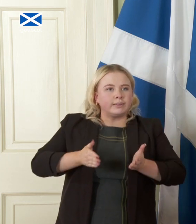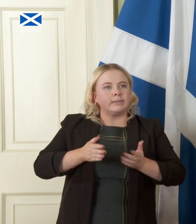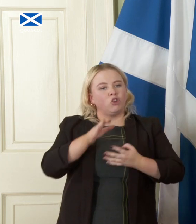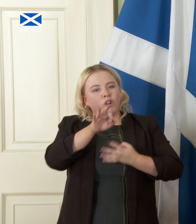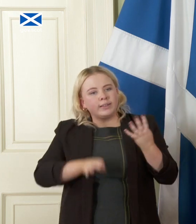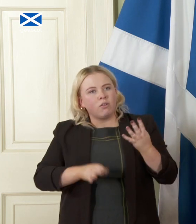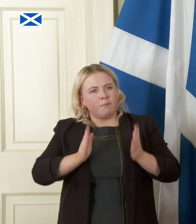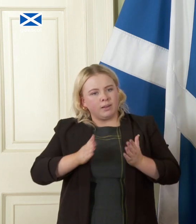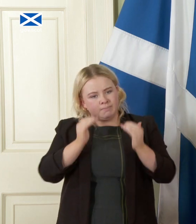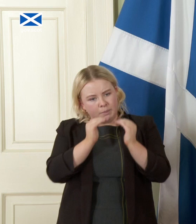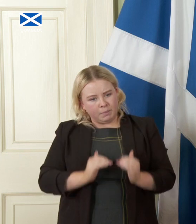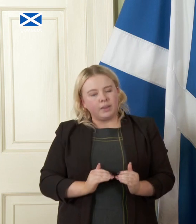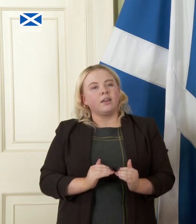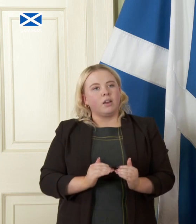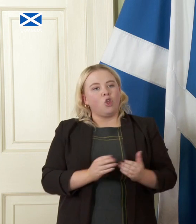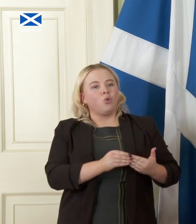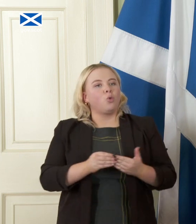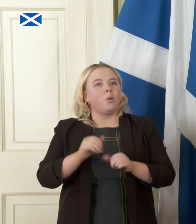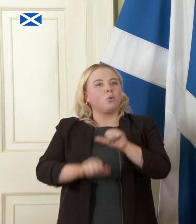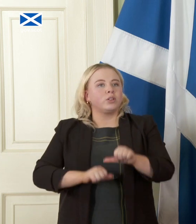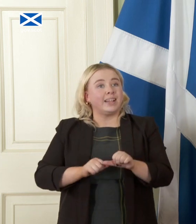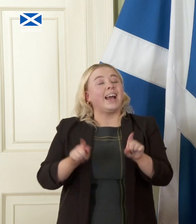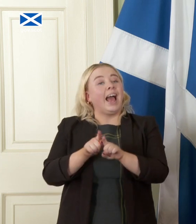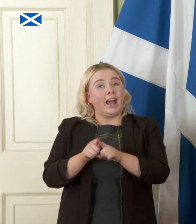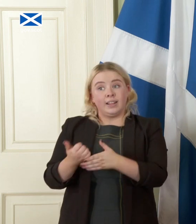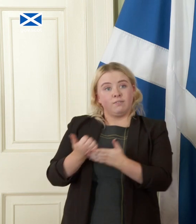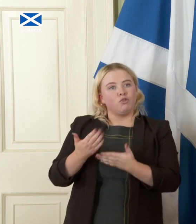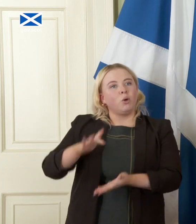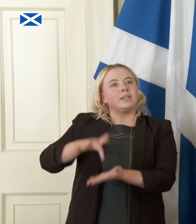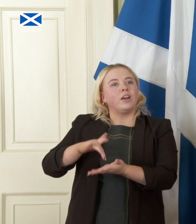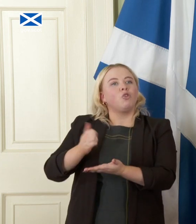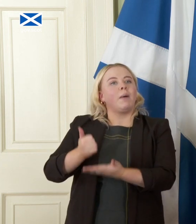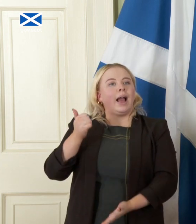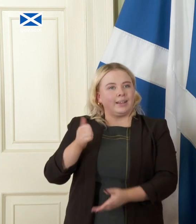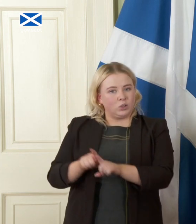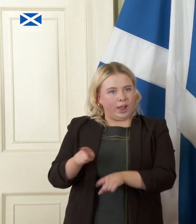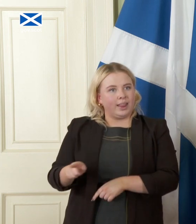process together with advice from the central bank and ultimately a decision of the Scottish